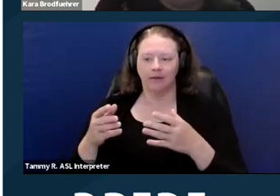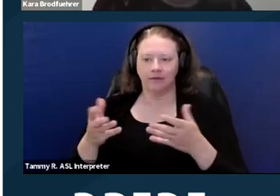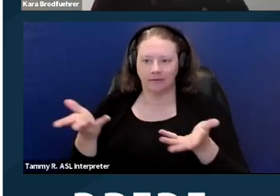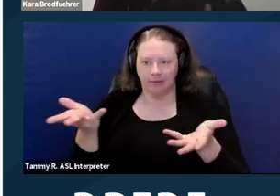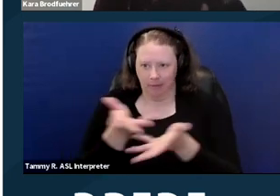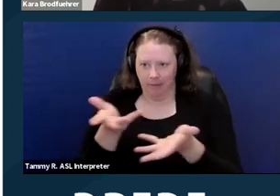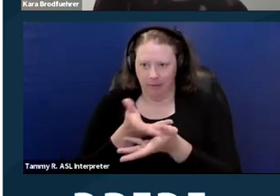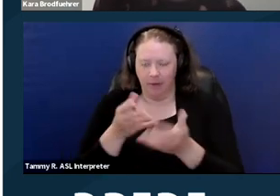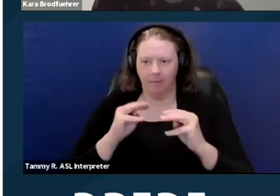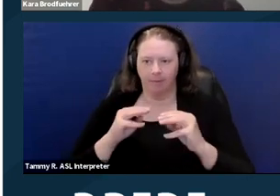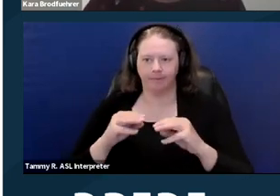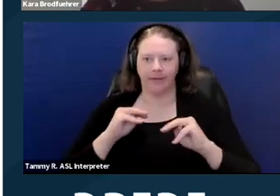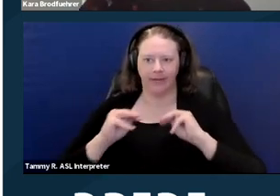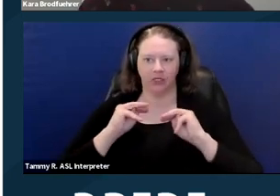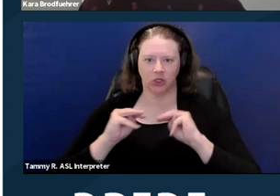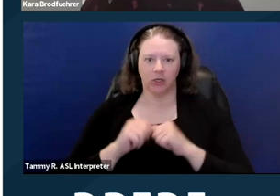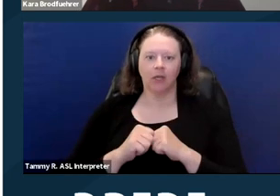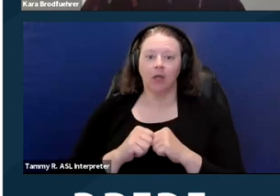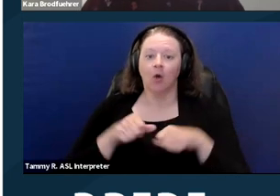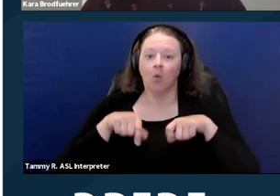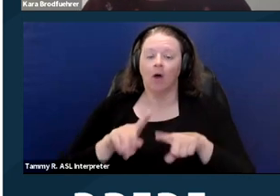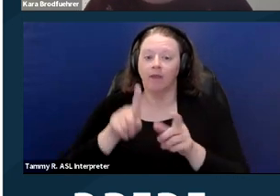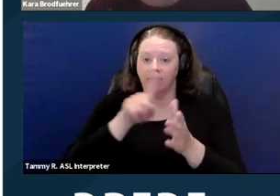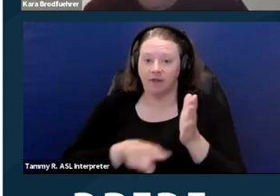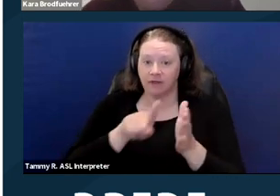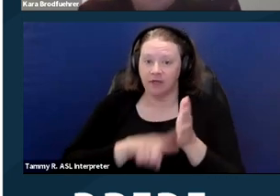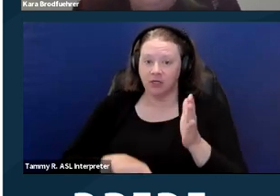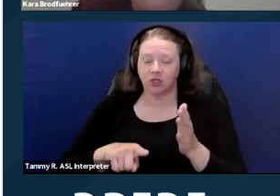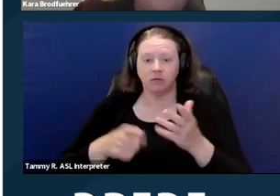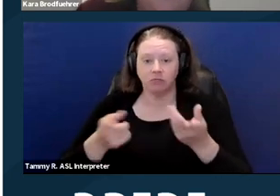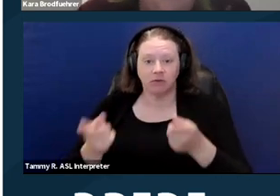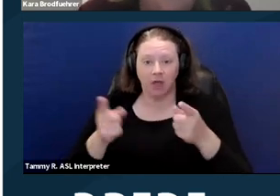while the investigation is being conducted, Rabiah is contacted by the investigator